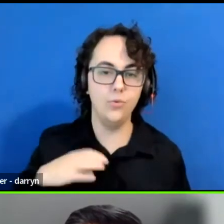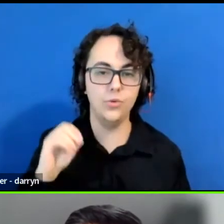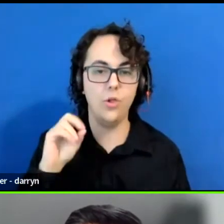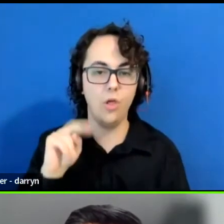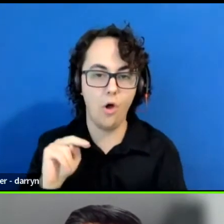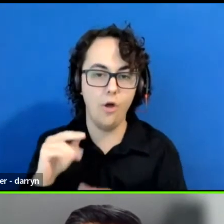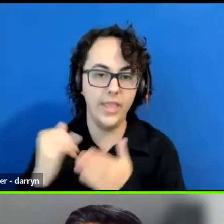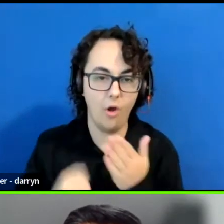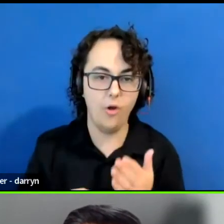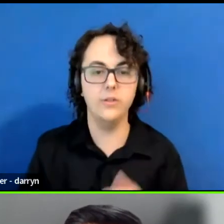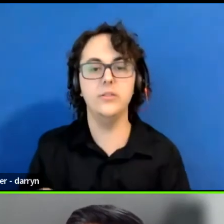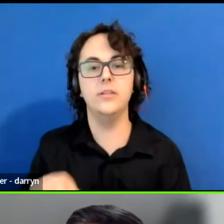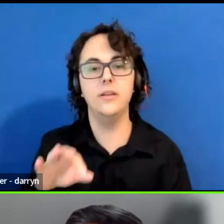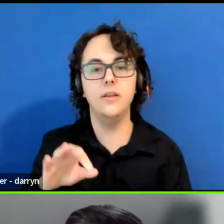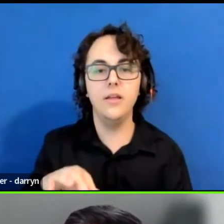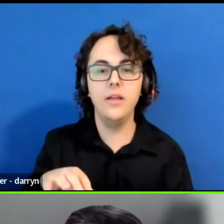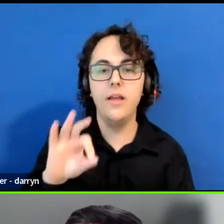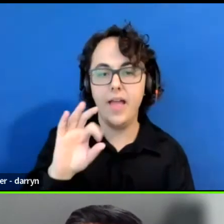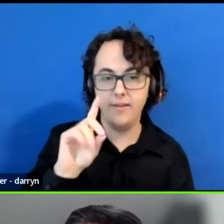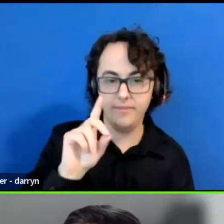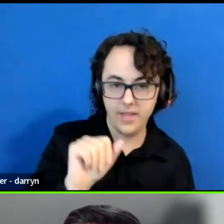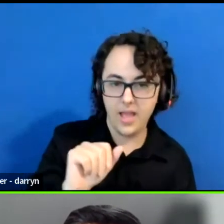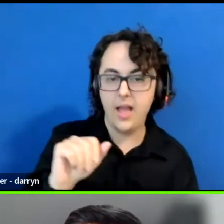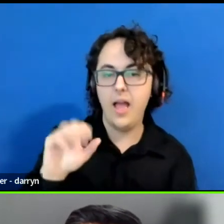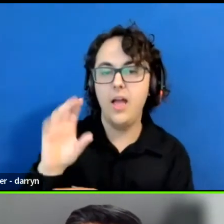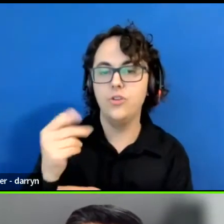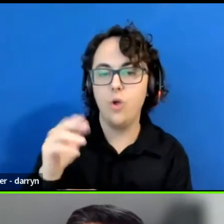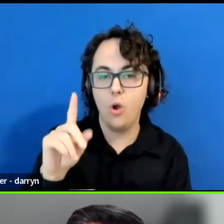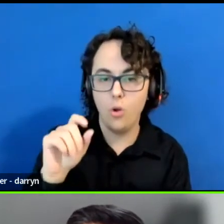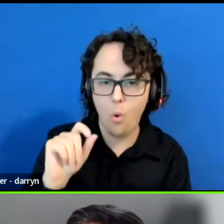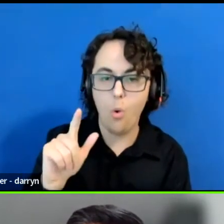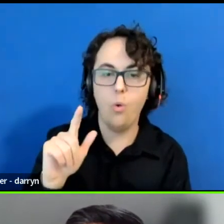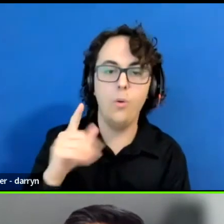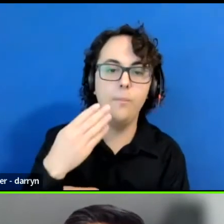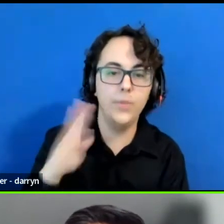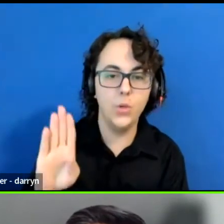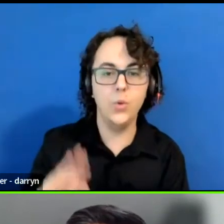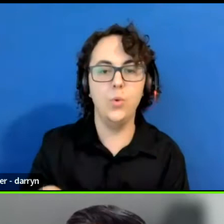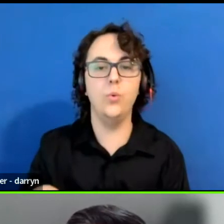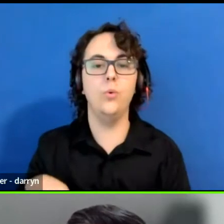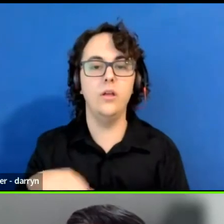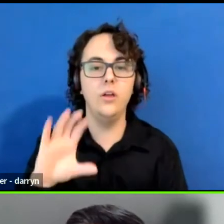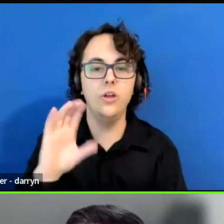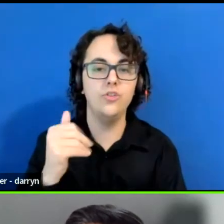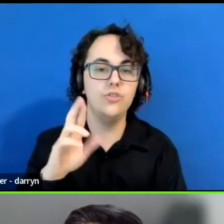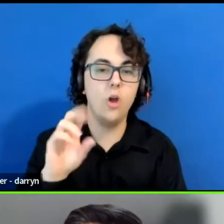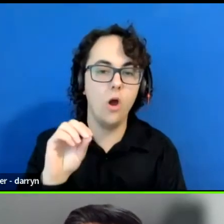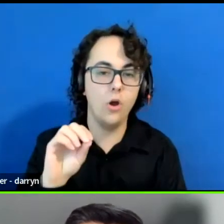Charcoal Blue, Threshold Acoustics, and Schuler Shook. We're also very grateful to our friends